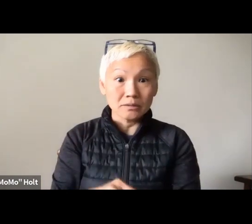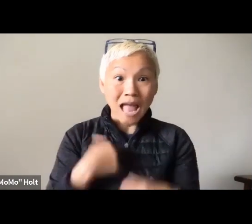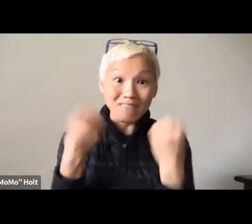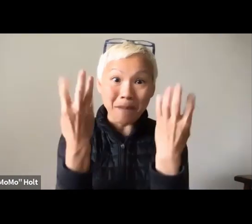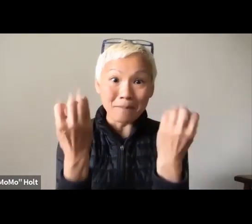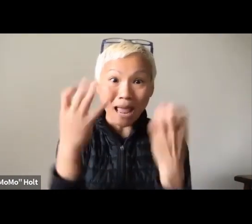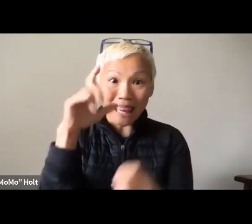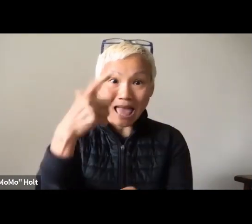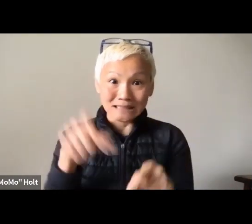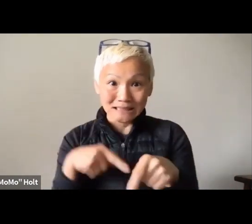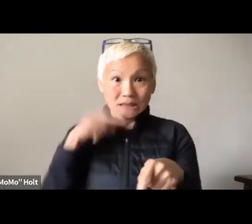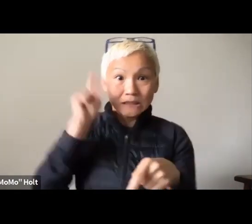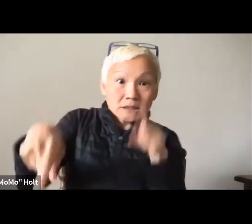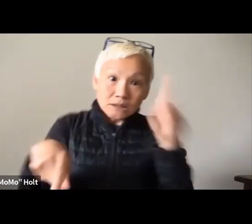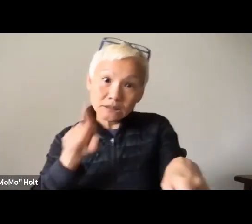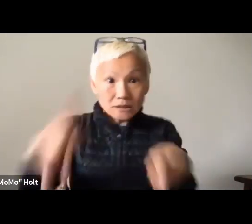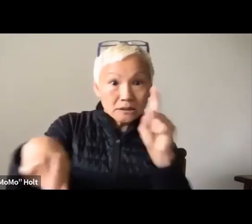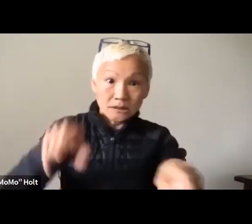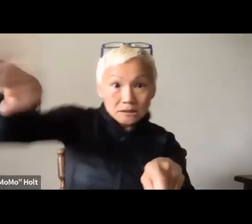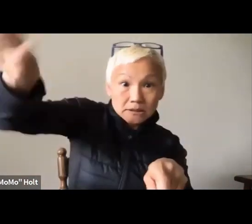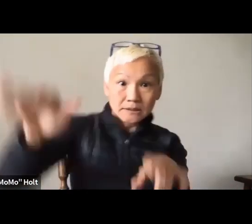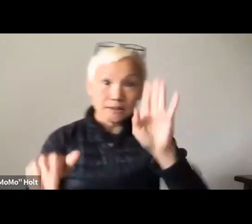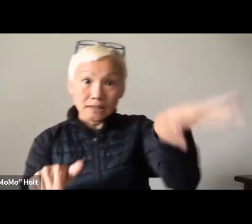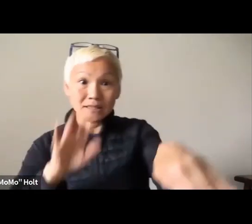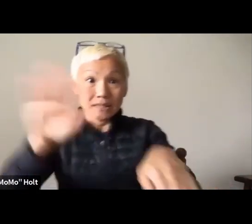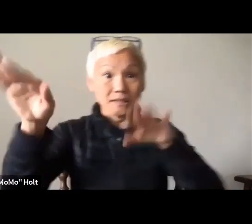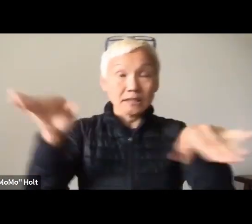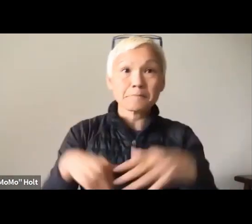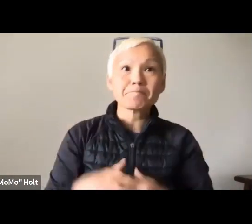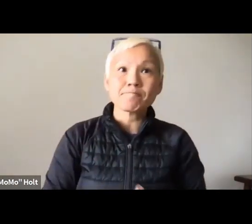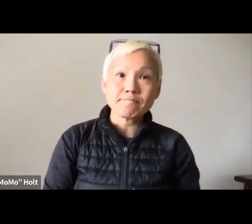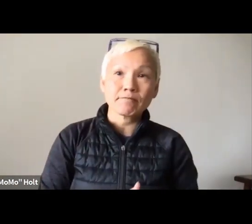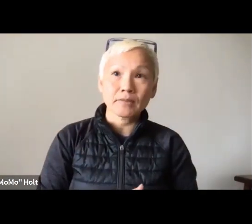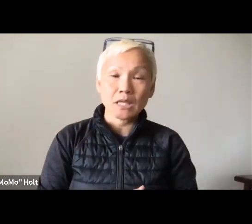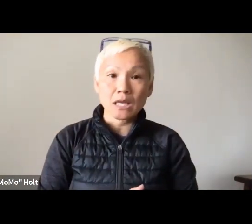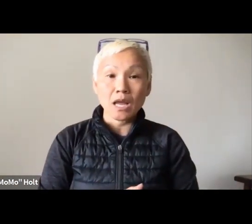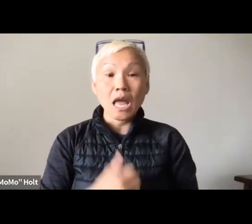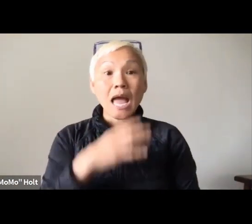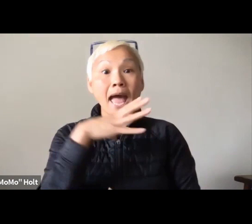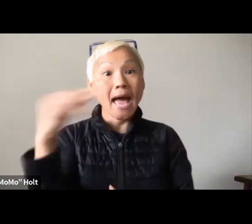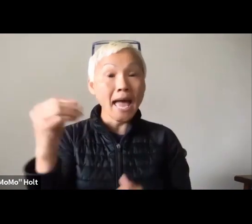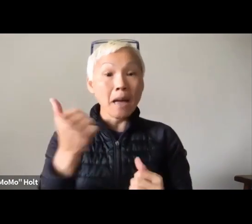We have to do a lot of legwork , which means I have a lot of legs all over the place.